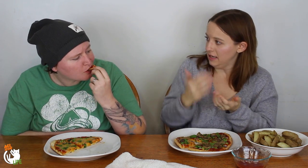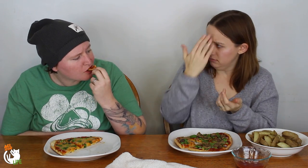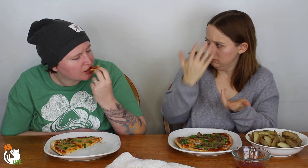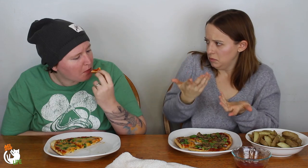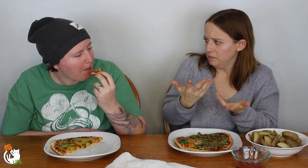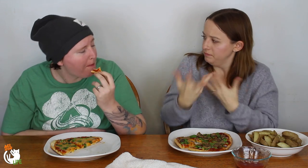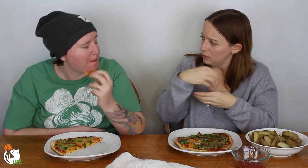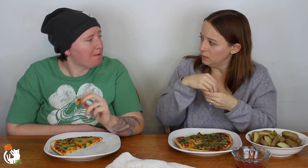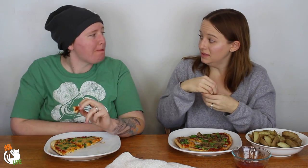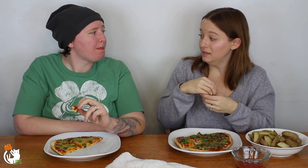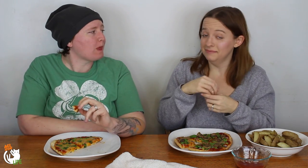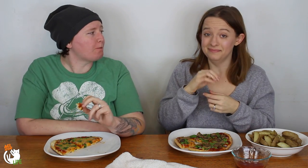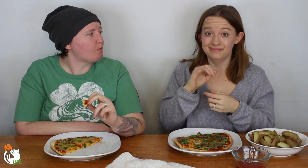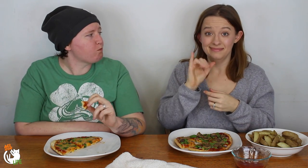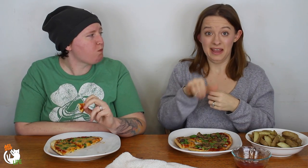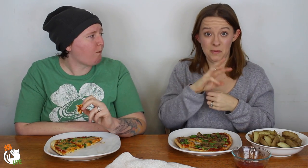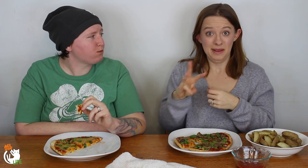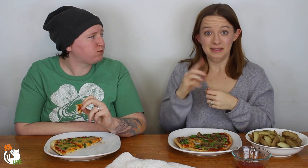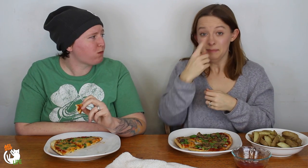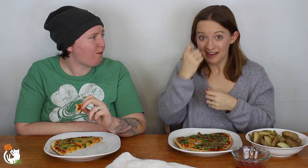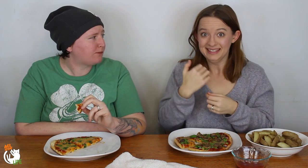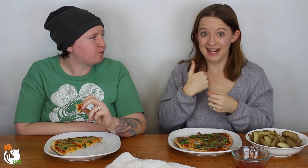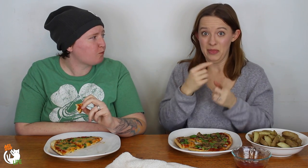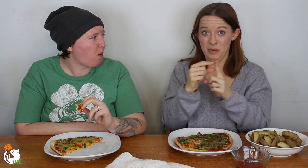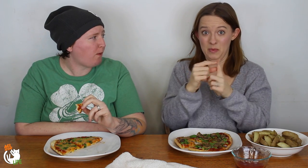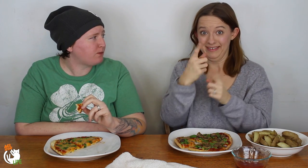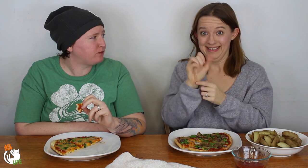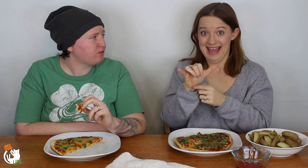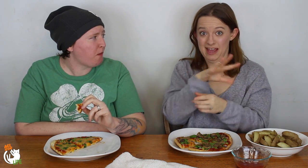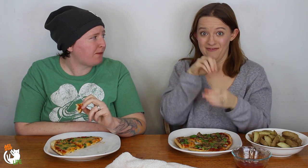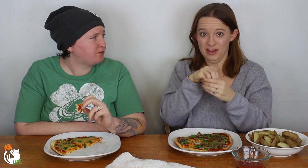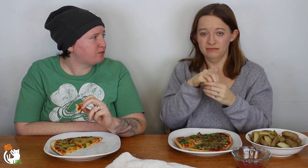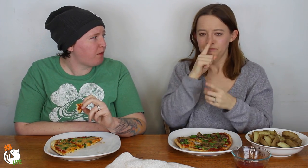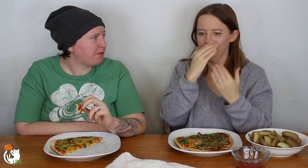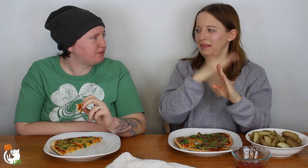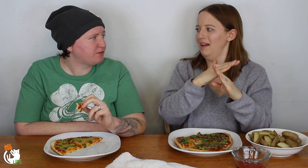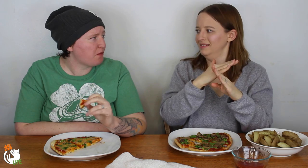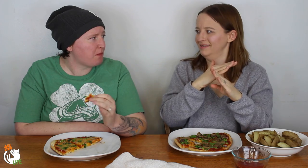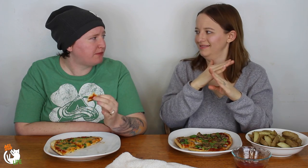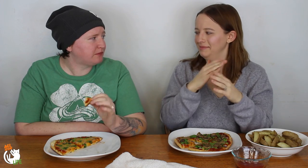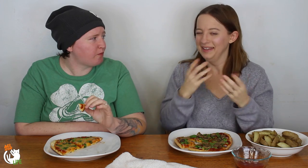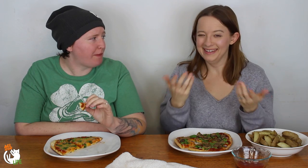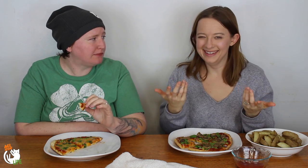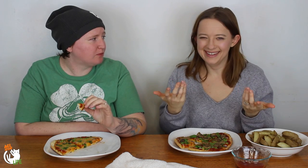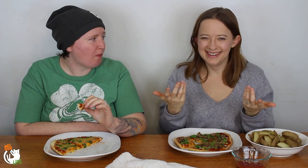You know which is really nice, being inclusive. That website, because of the word "gay" being involved was blocked.